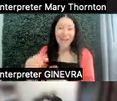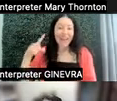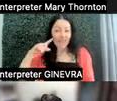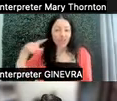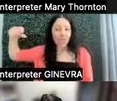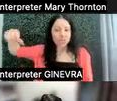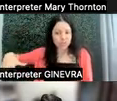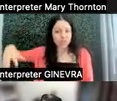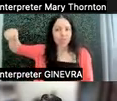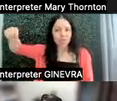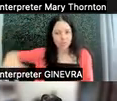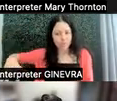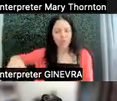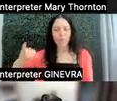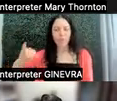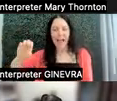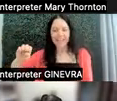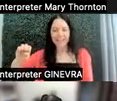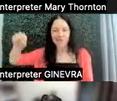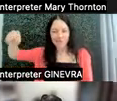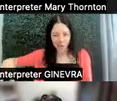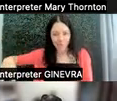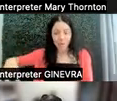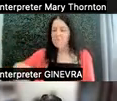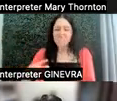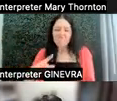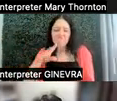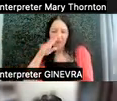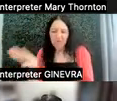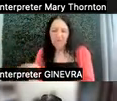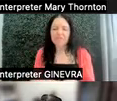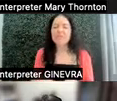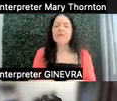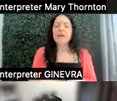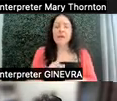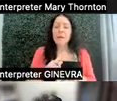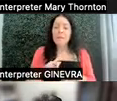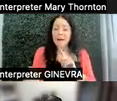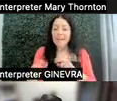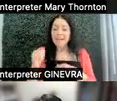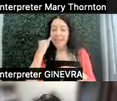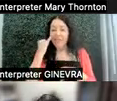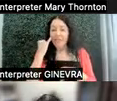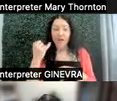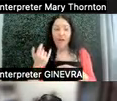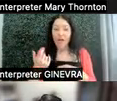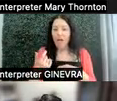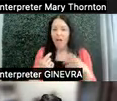But if somebody is talking around me-- like if my husband gets up and he's on the phone, or I'm in the office and other people are talking--